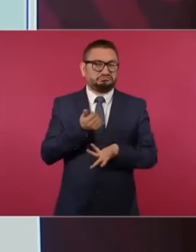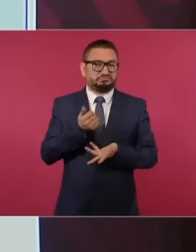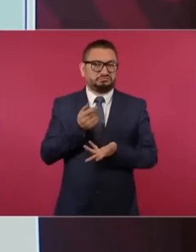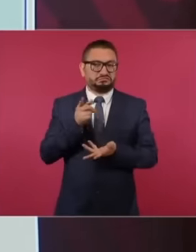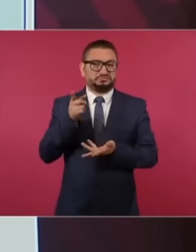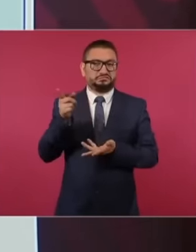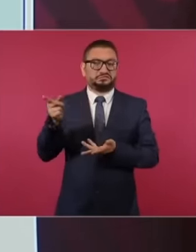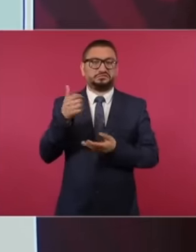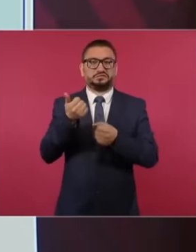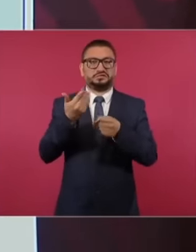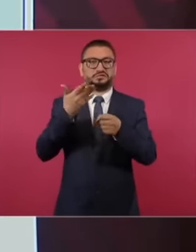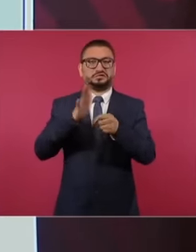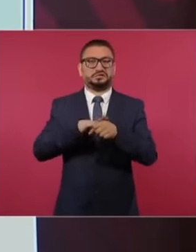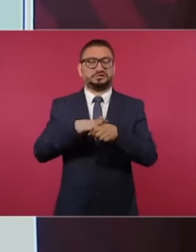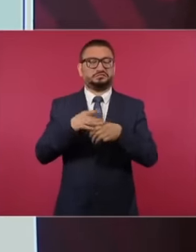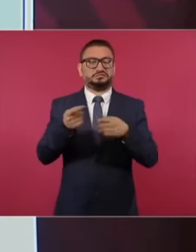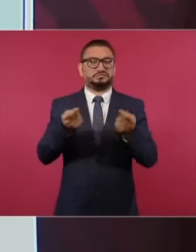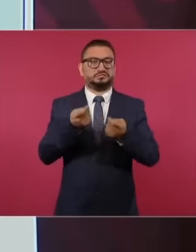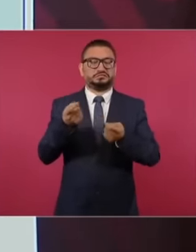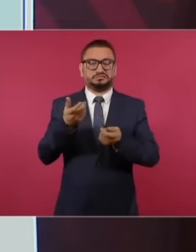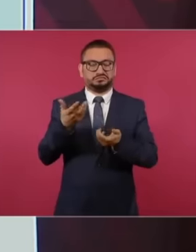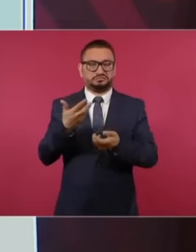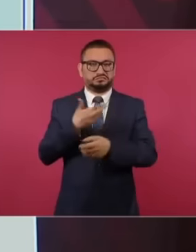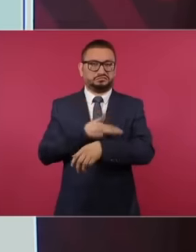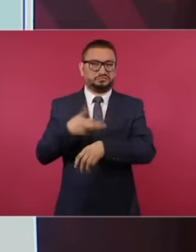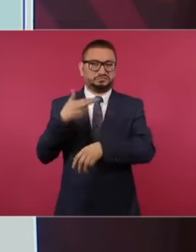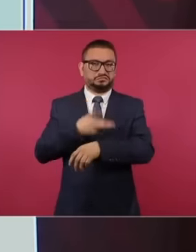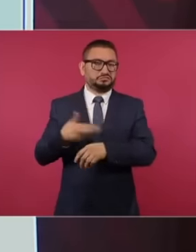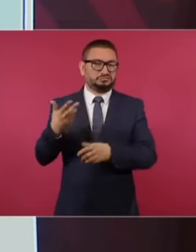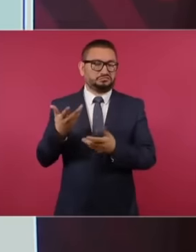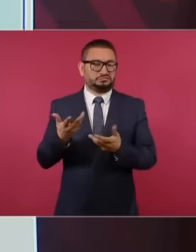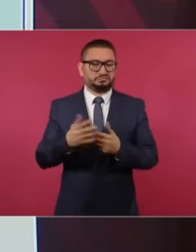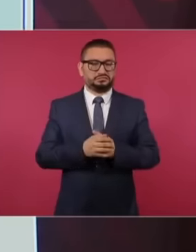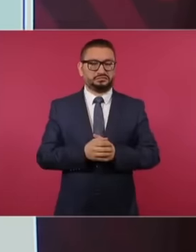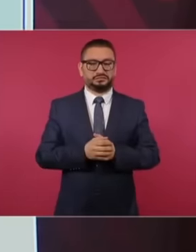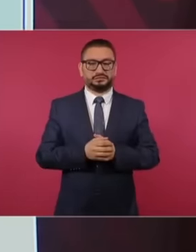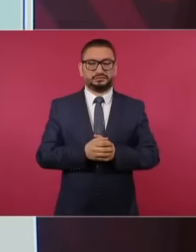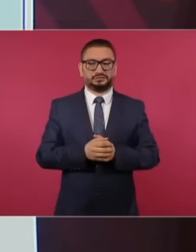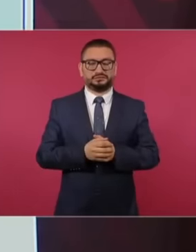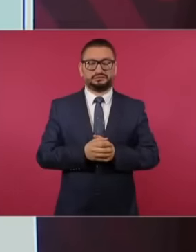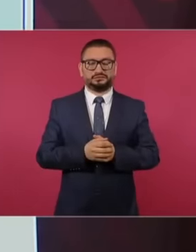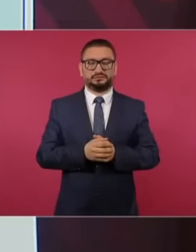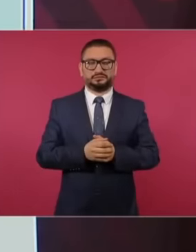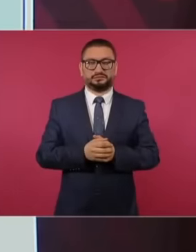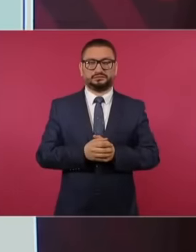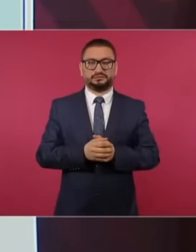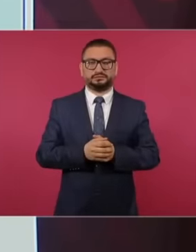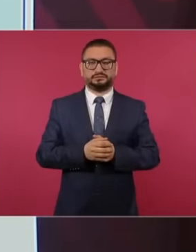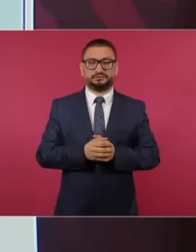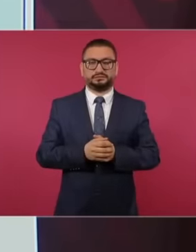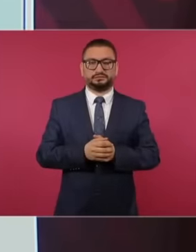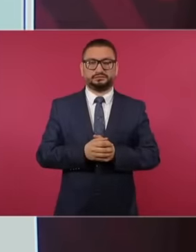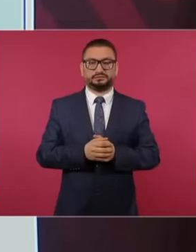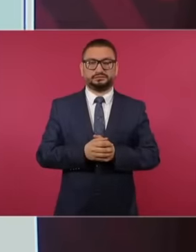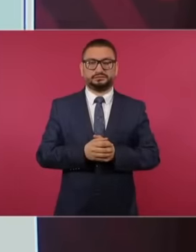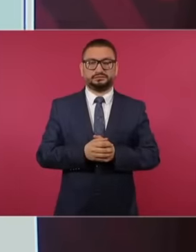administrative body that issues